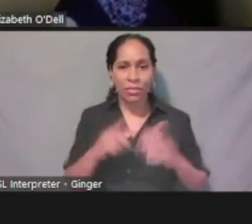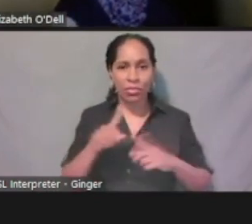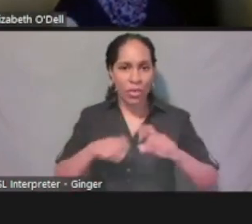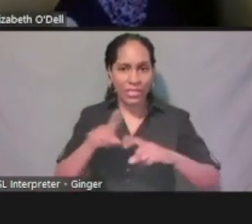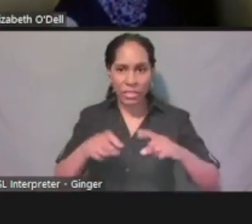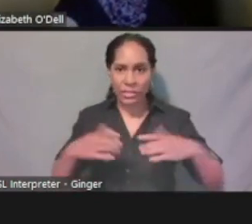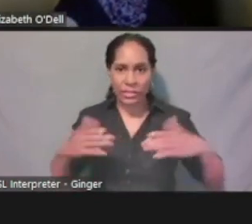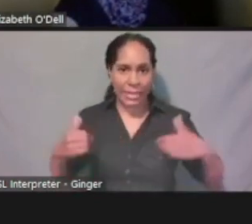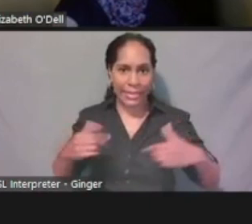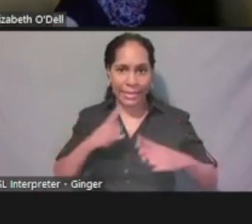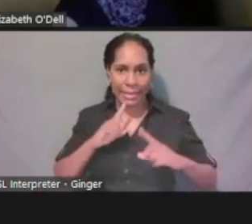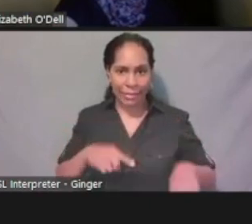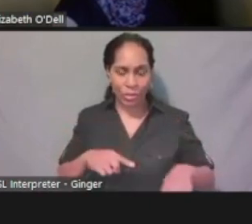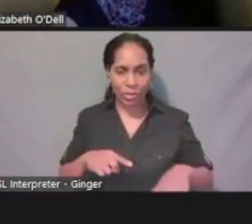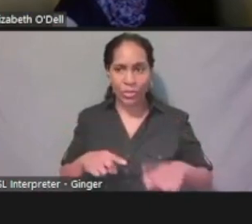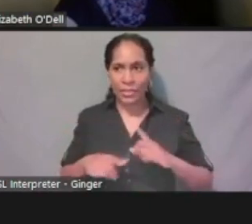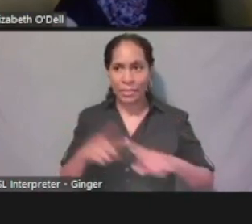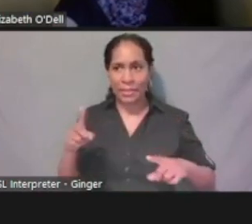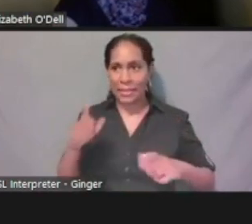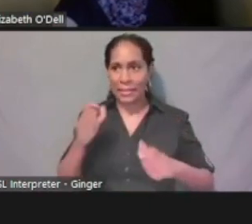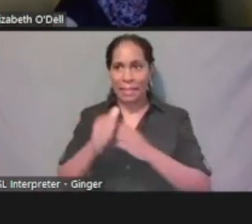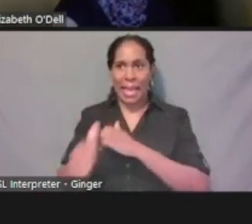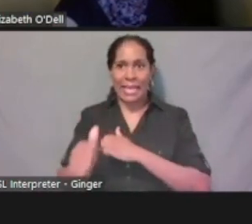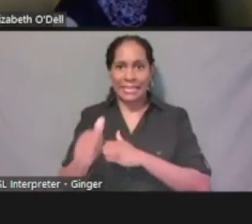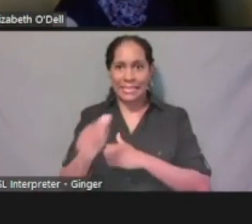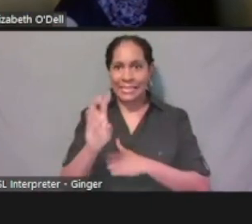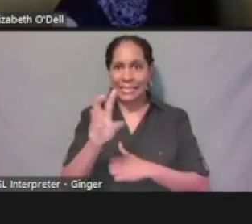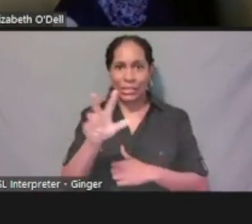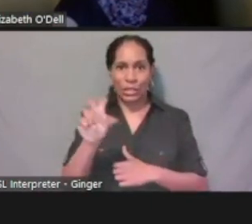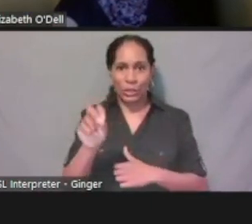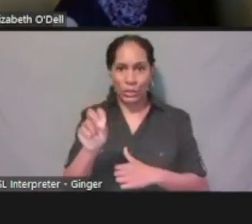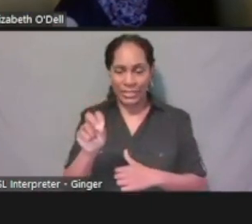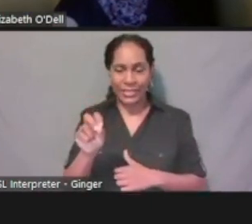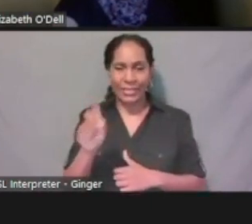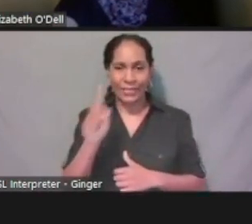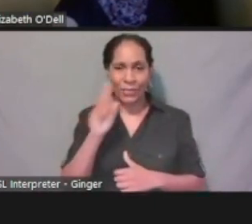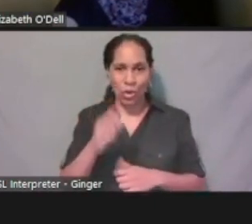but we are already past our end time for our webinar today.